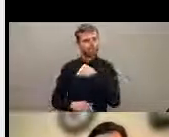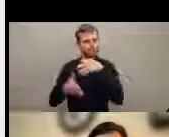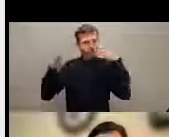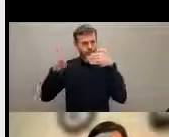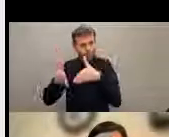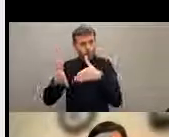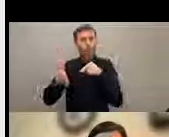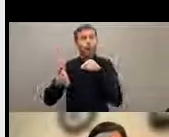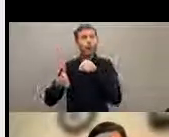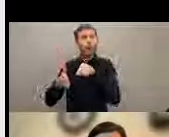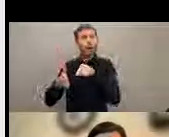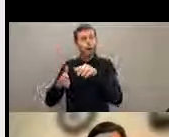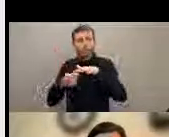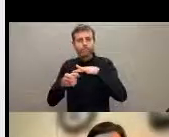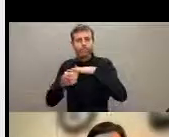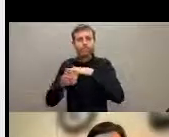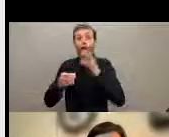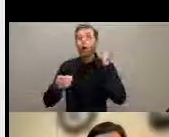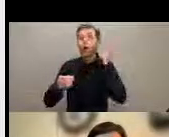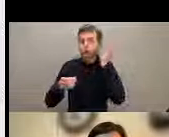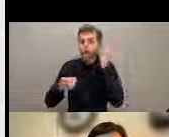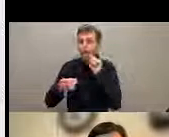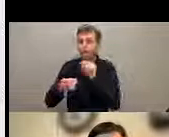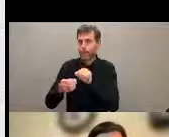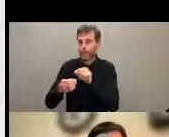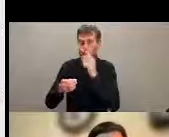situation of indigenous people/women with disabilities in